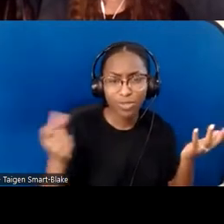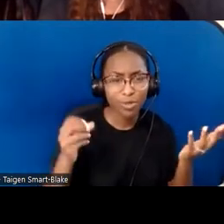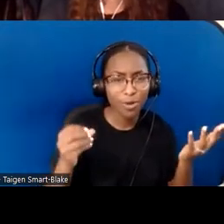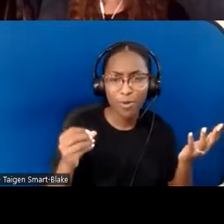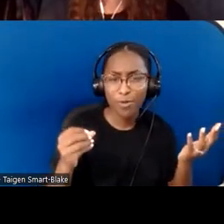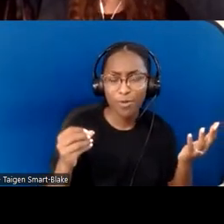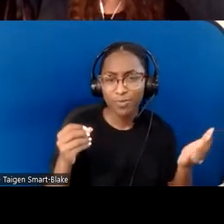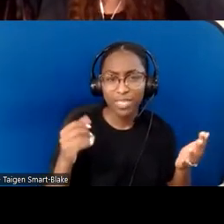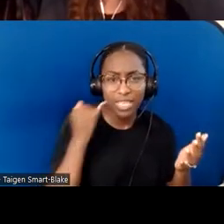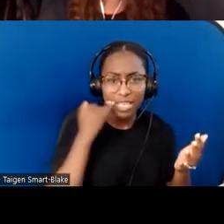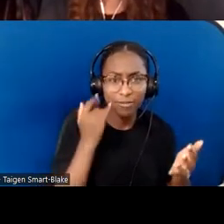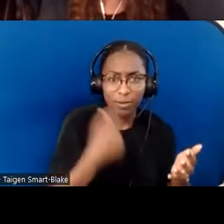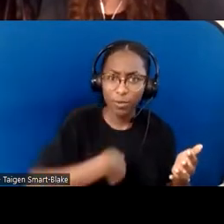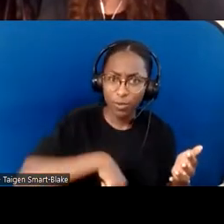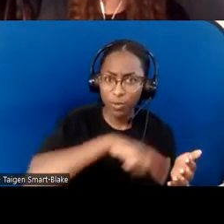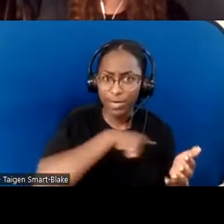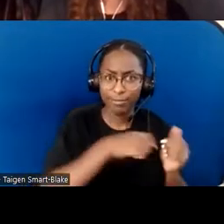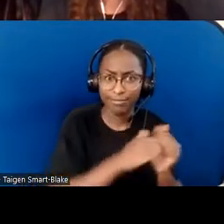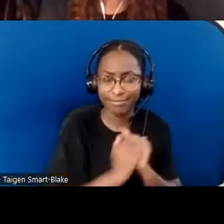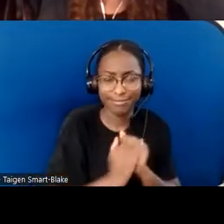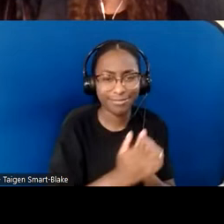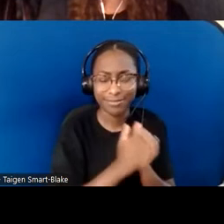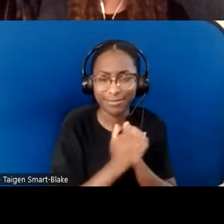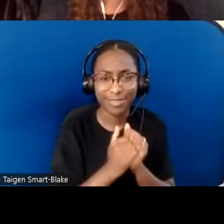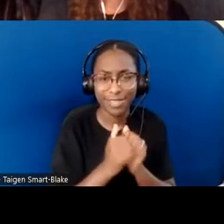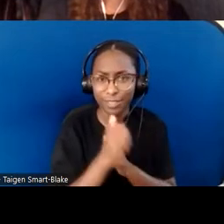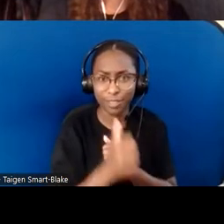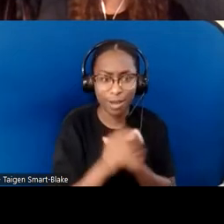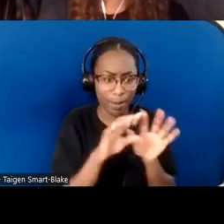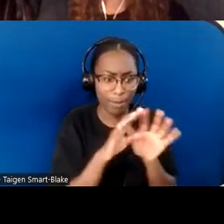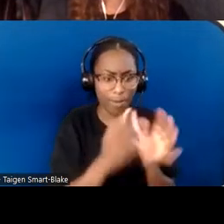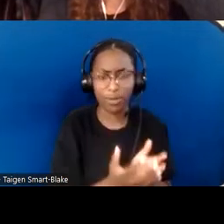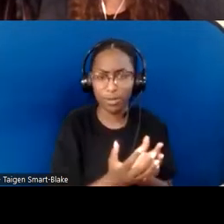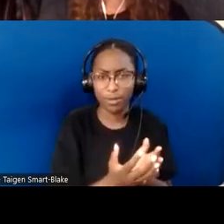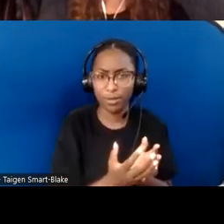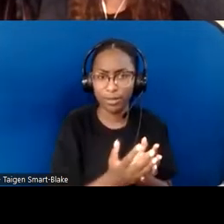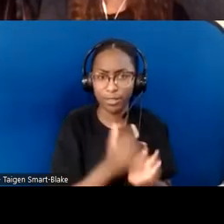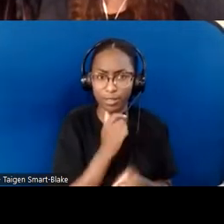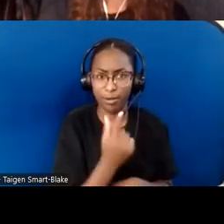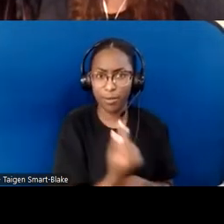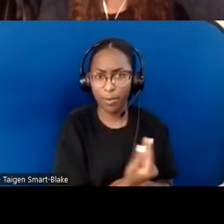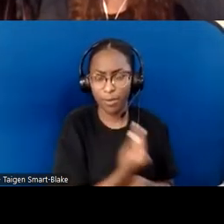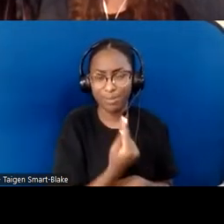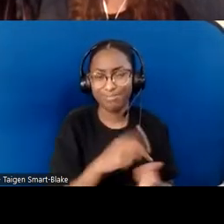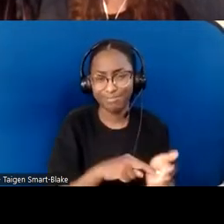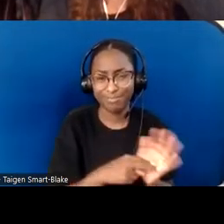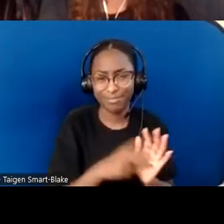...How do we deal with that? Part of it has to be coming up with...